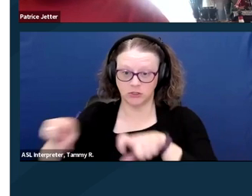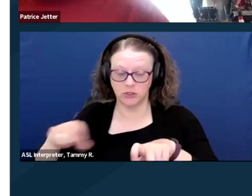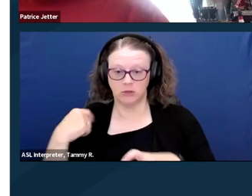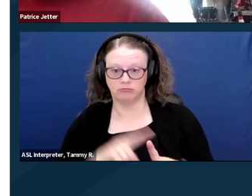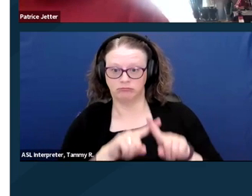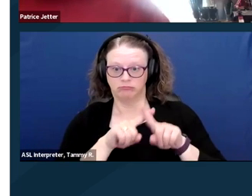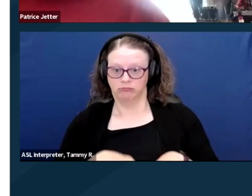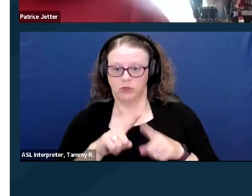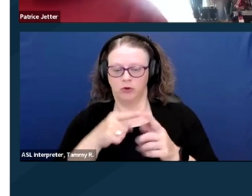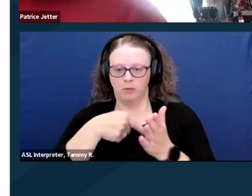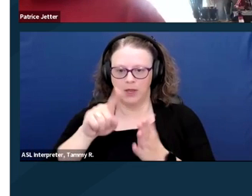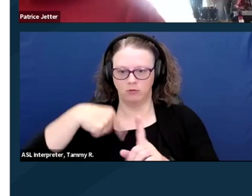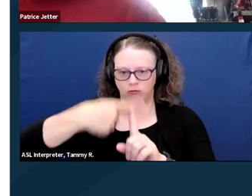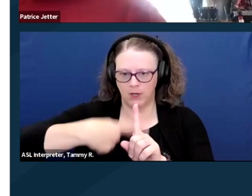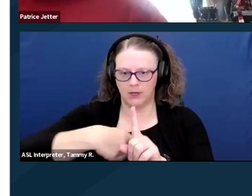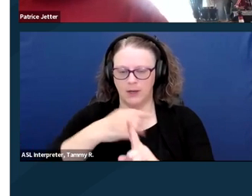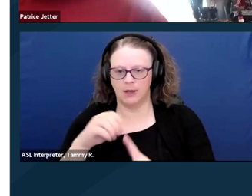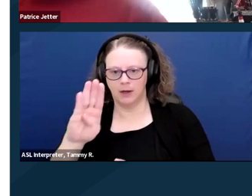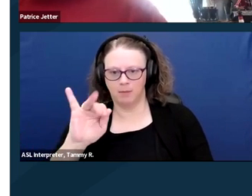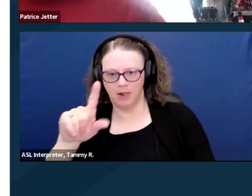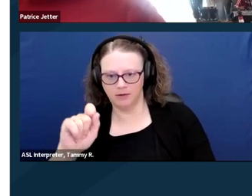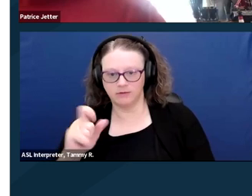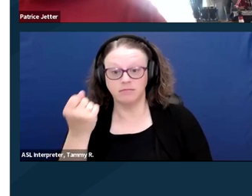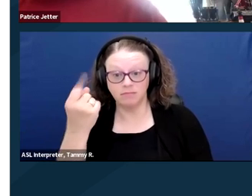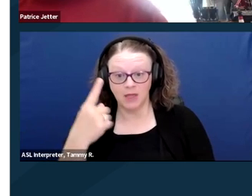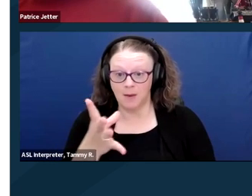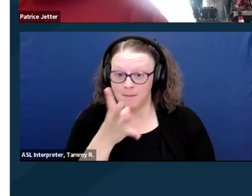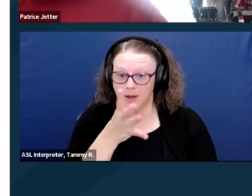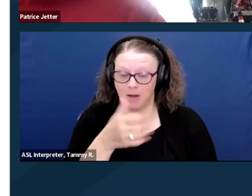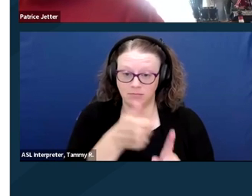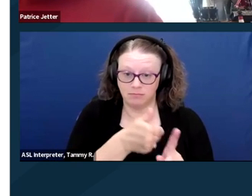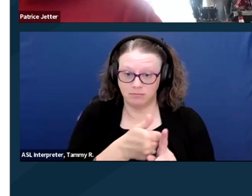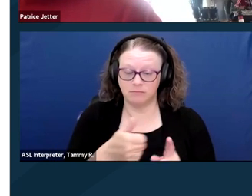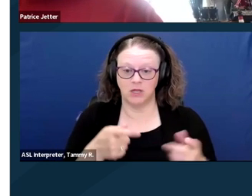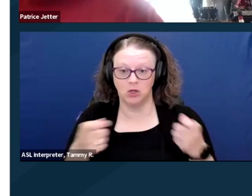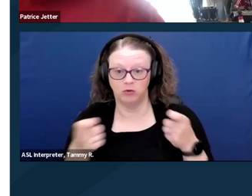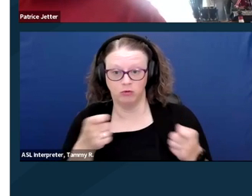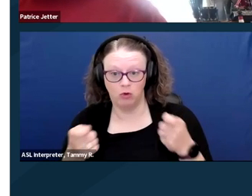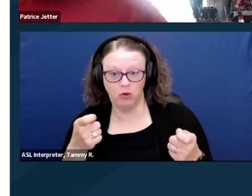Mom also controlled all the money in our home, and I had no idea how much things cost